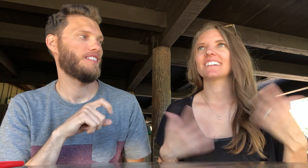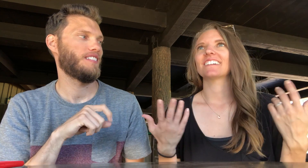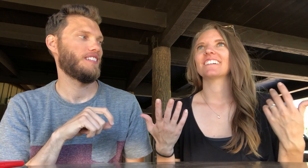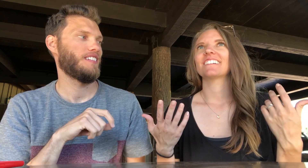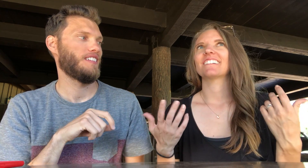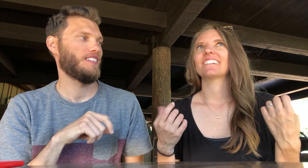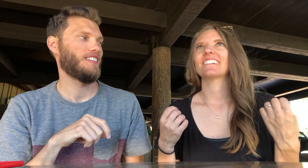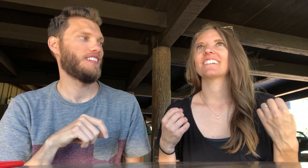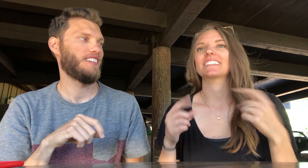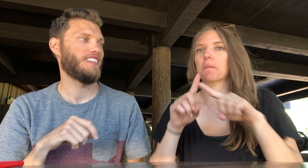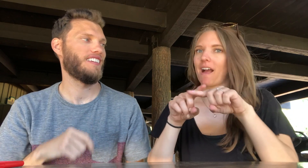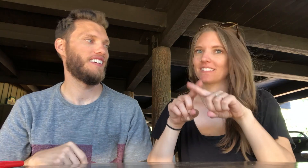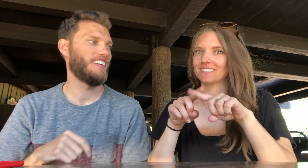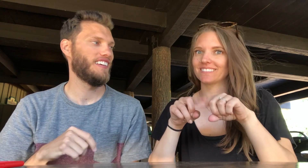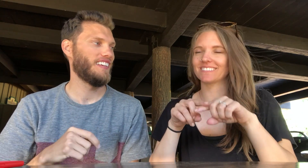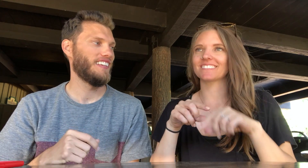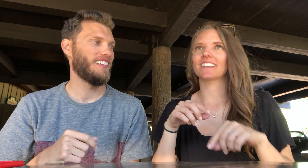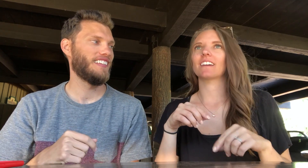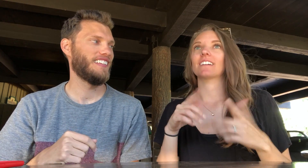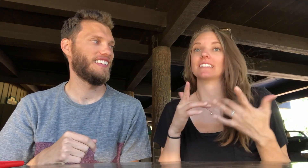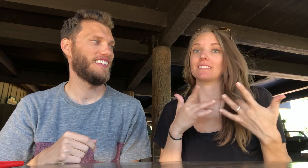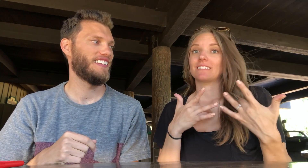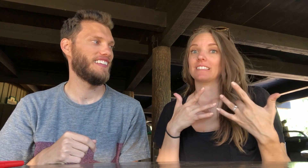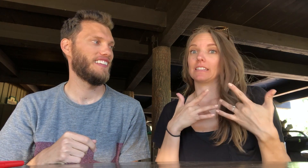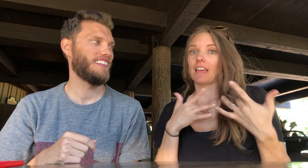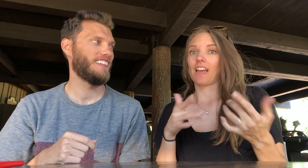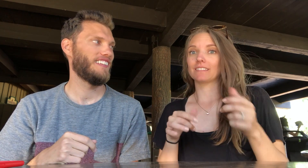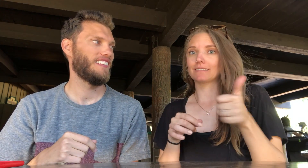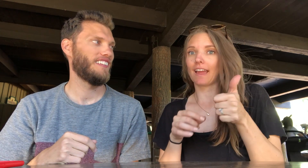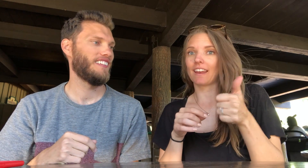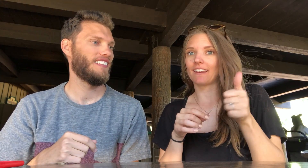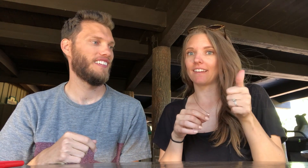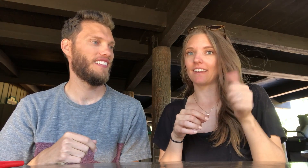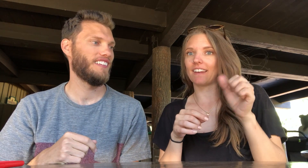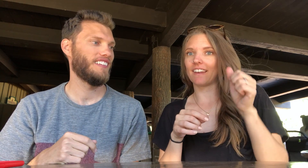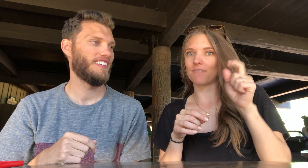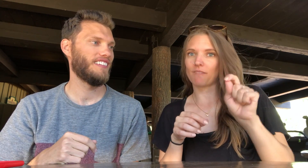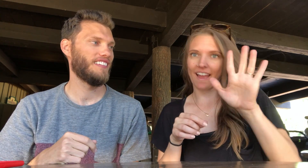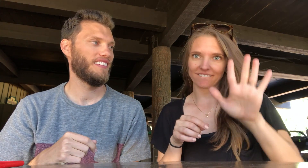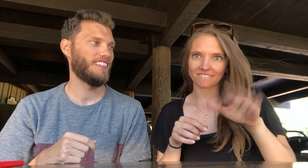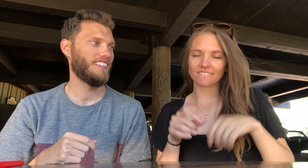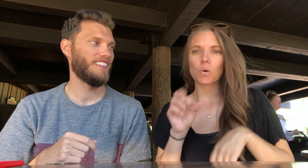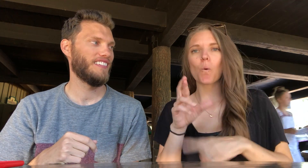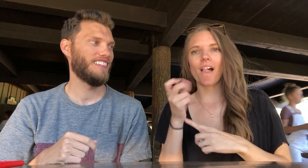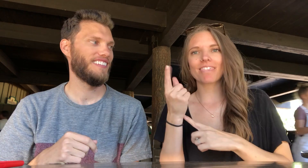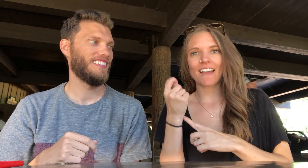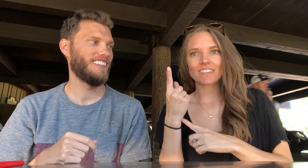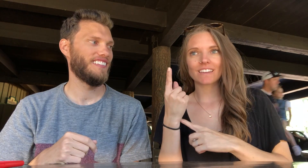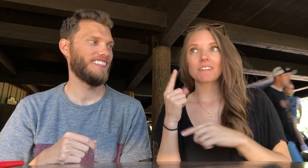Well, it depends. Typically it's 10.5 or 11